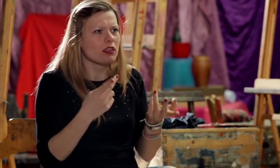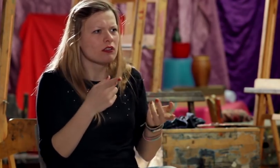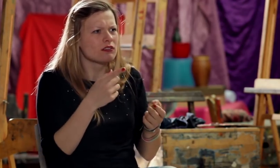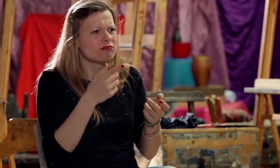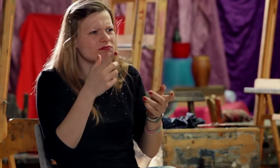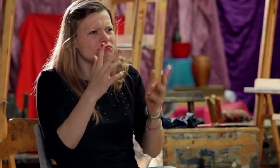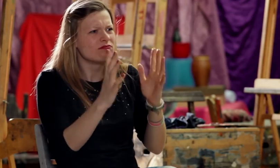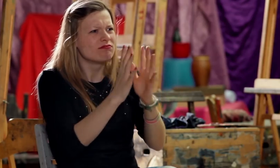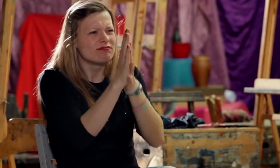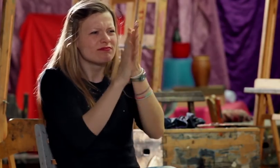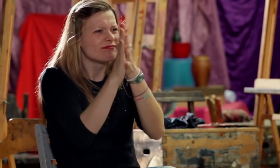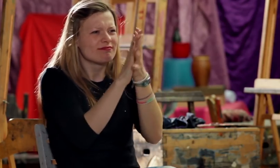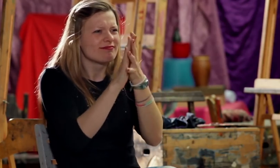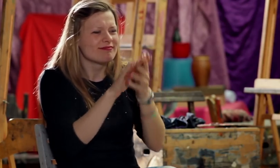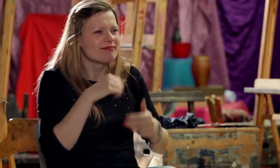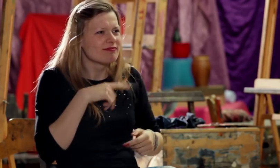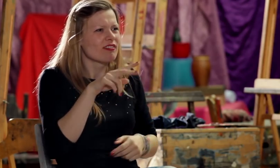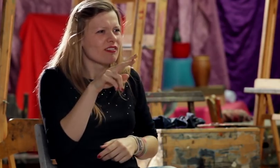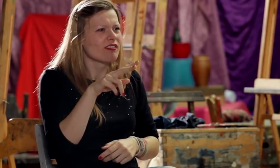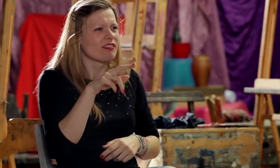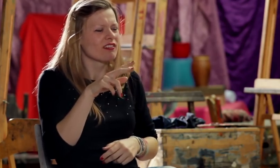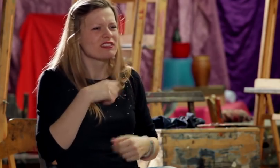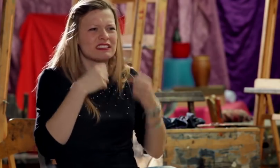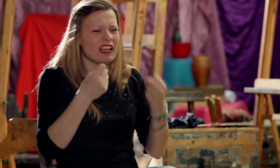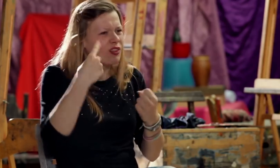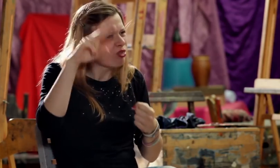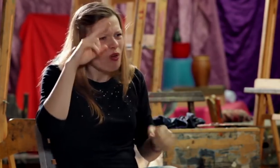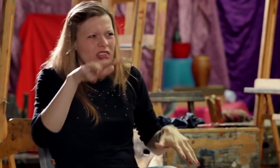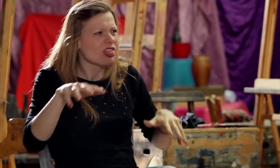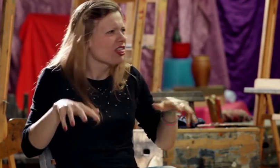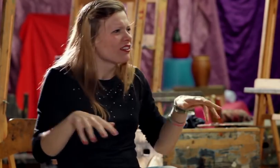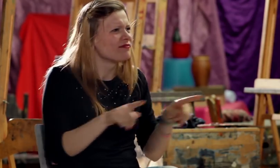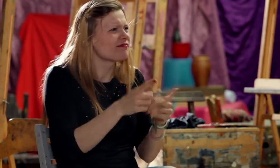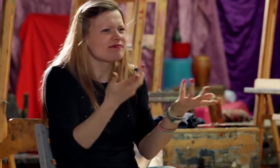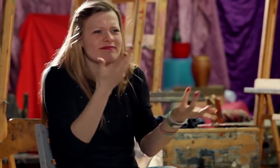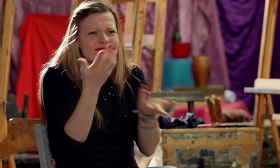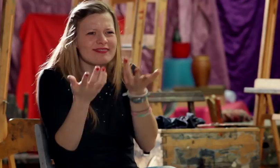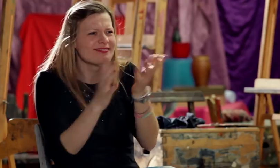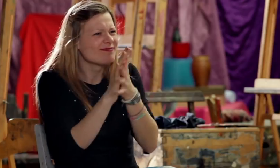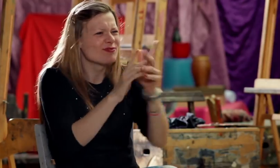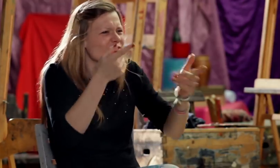What is it? The language that is visual and spatial I was confused at the beginning,